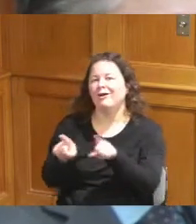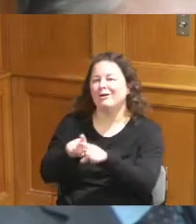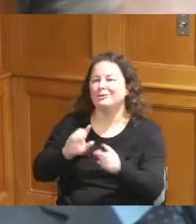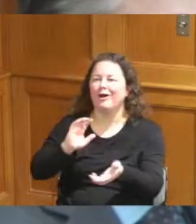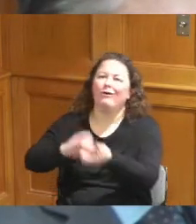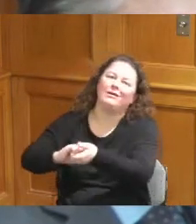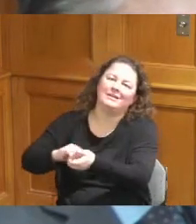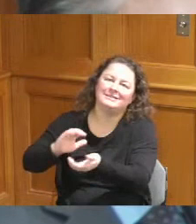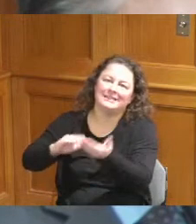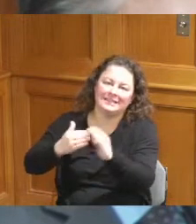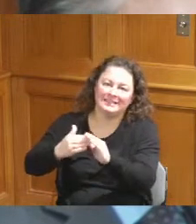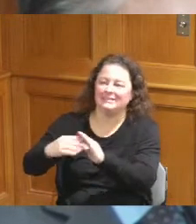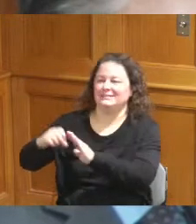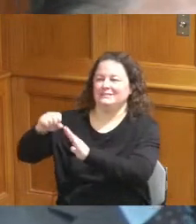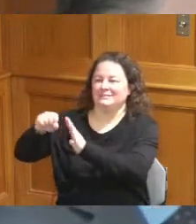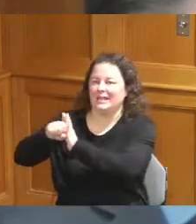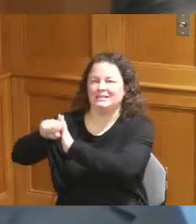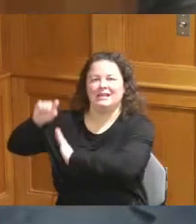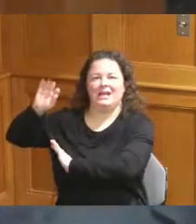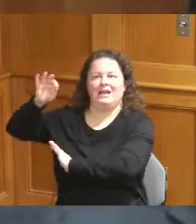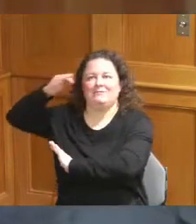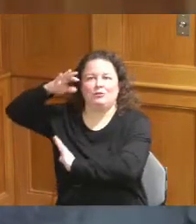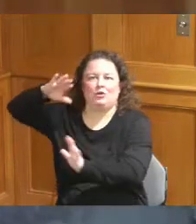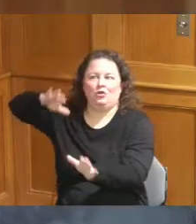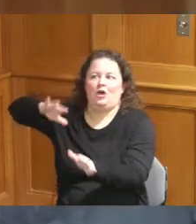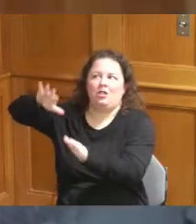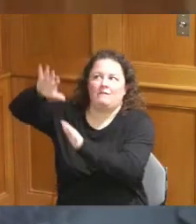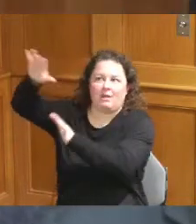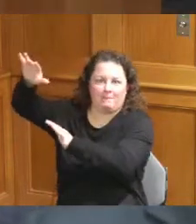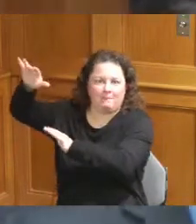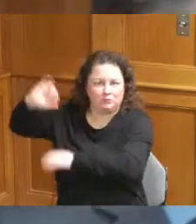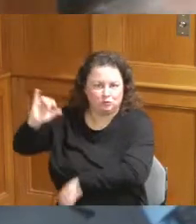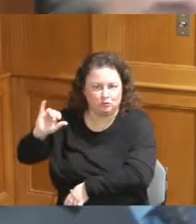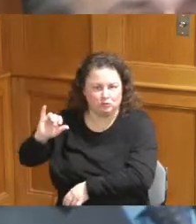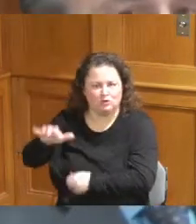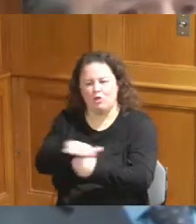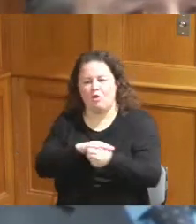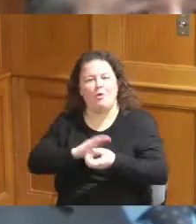with the federal government all the all the local partners that we've been working with so more to